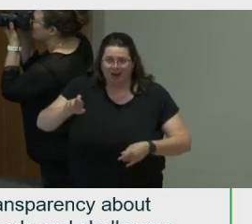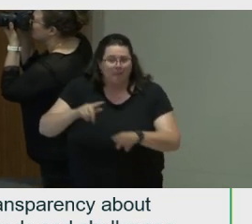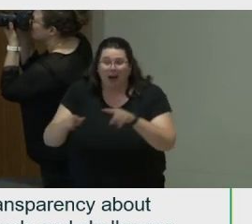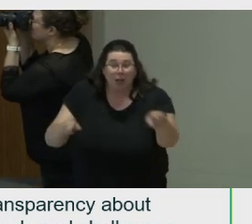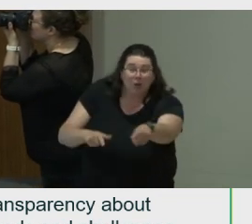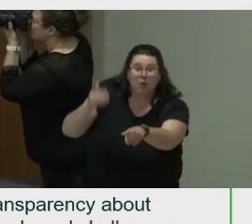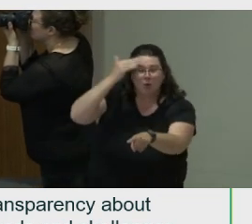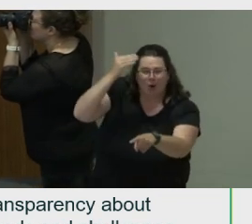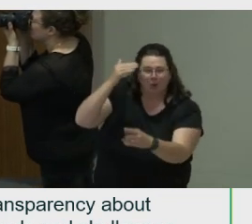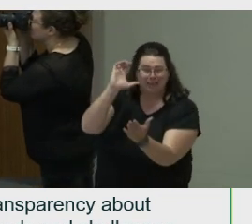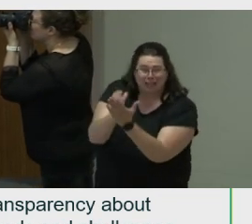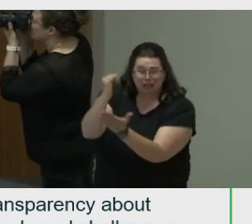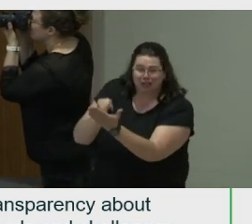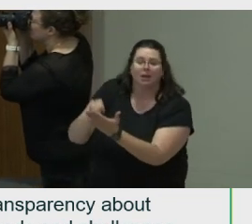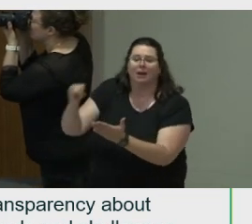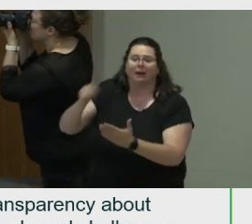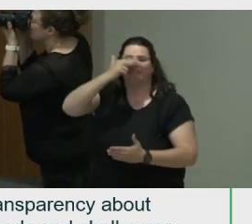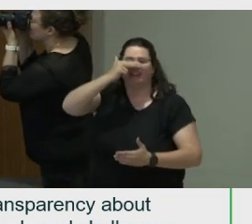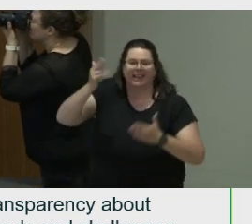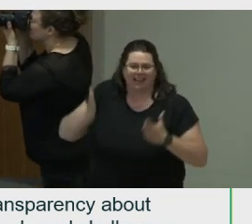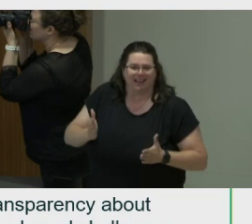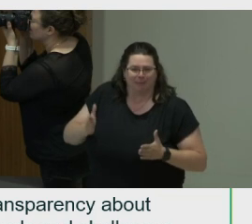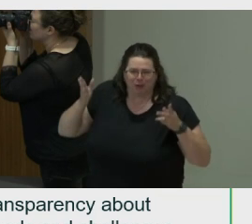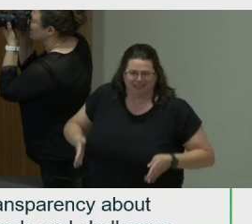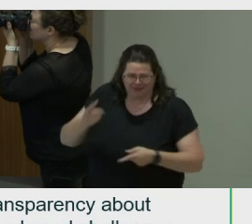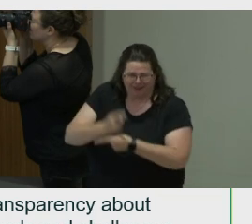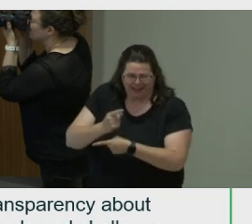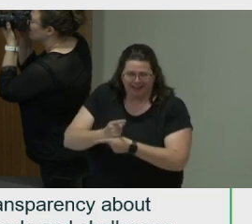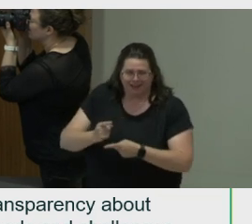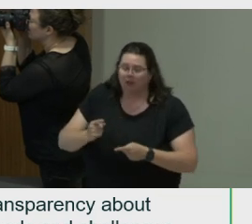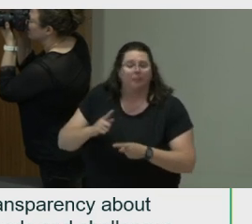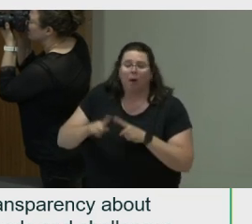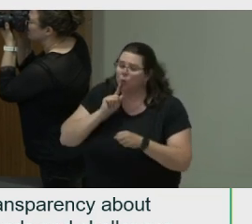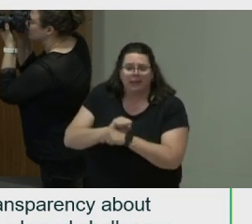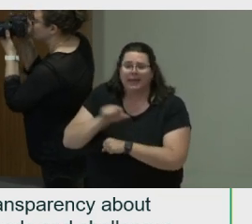times that making jokes and making fun of and with the king, but he had 15 other roles,